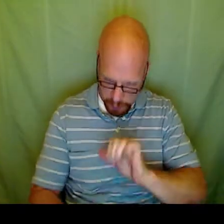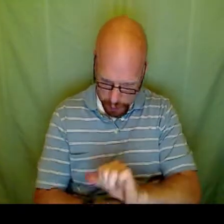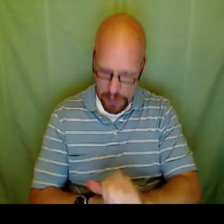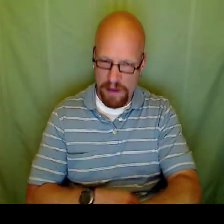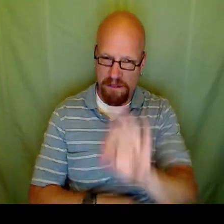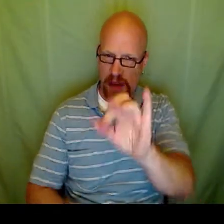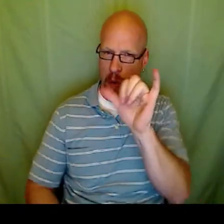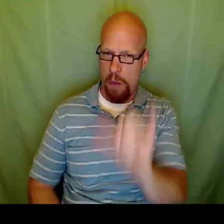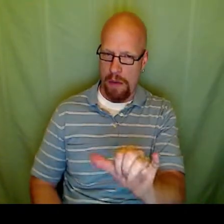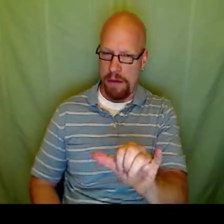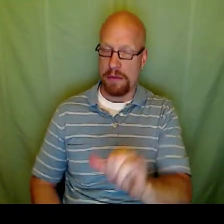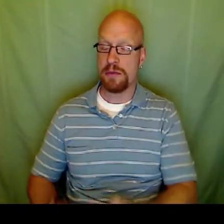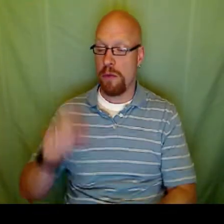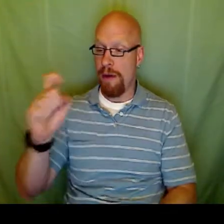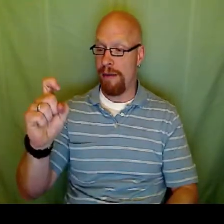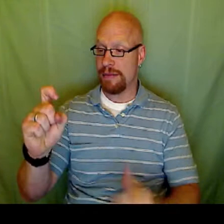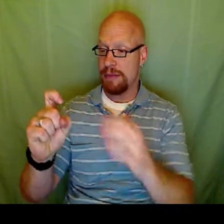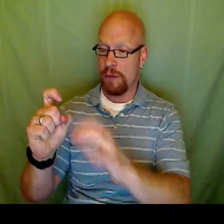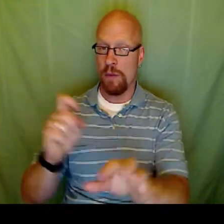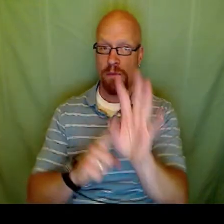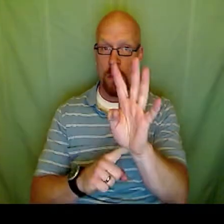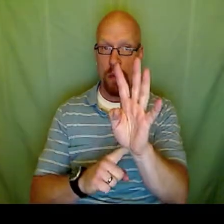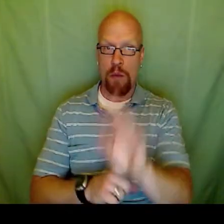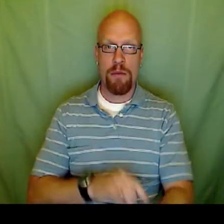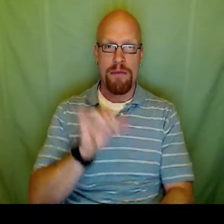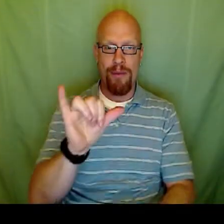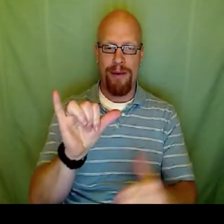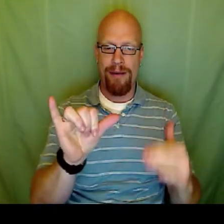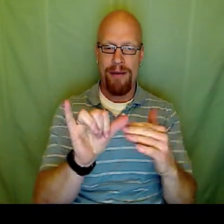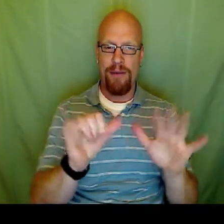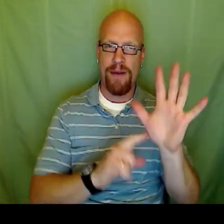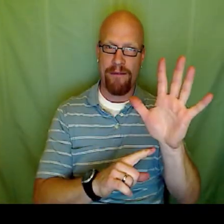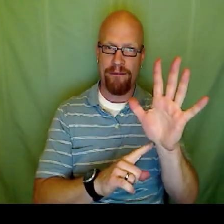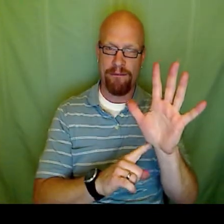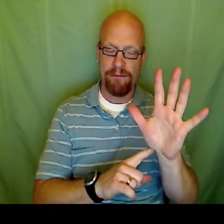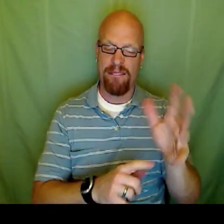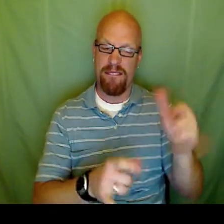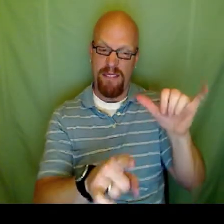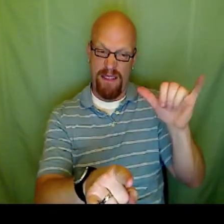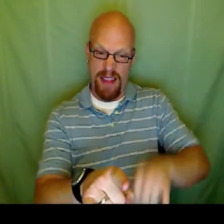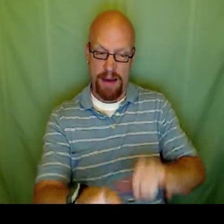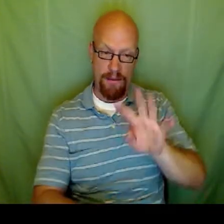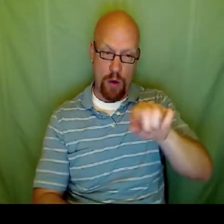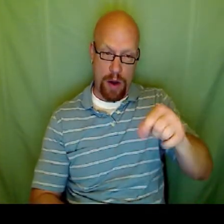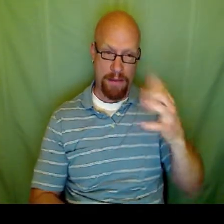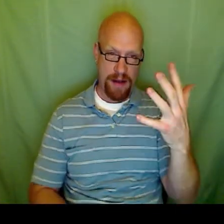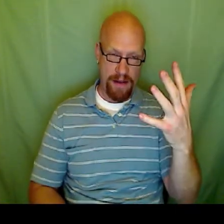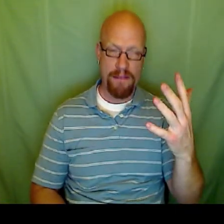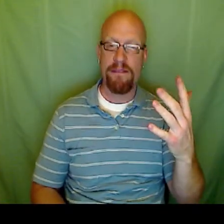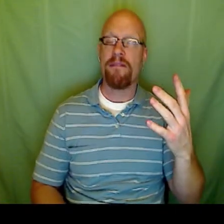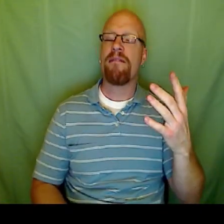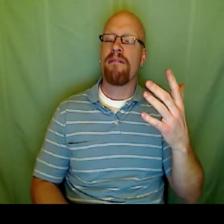And now there you have it. I've worked the, I've worked the second part of the problem, x equals 4 and y equals 5.